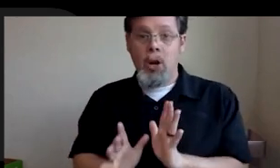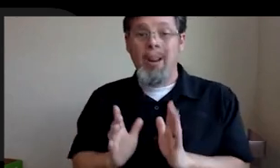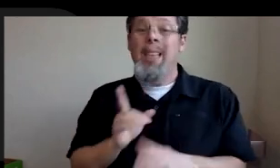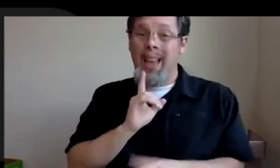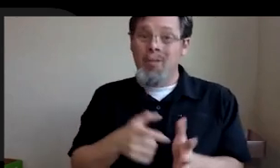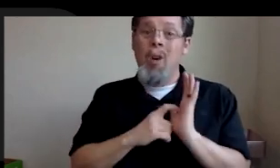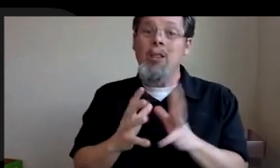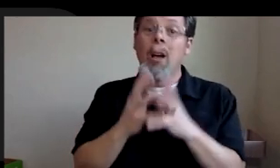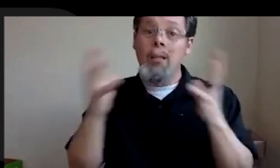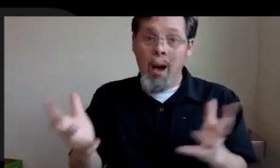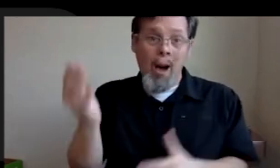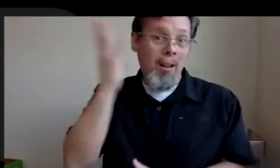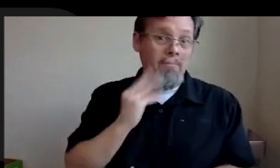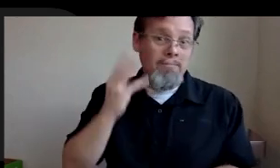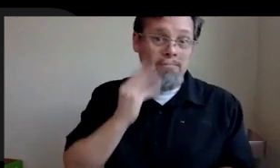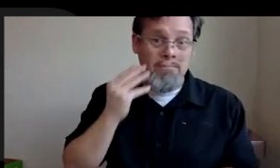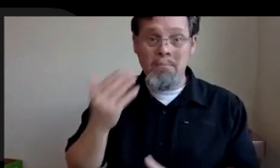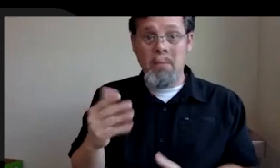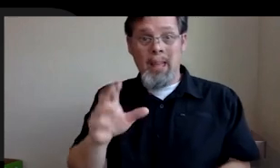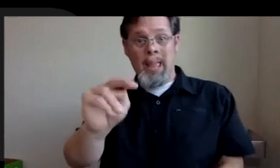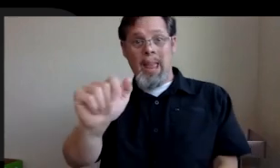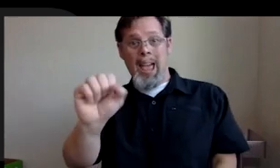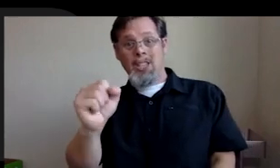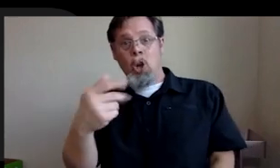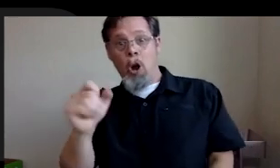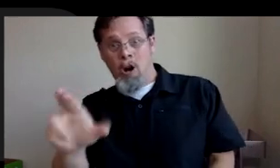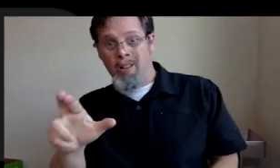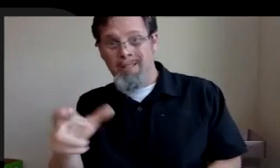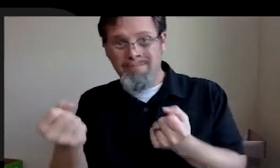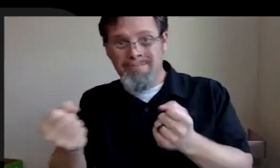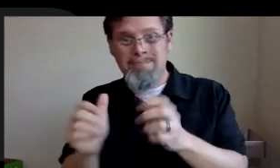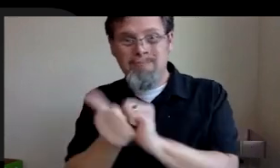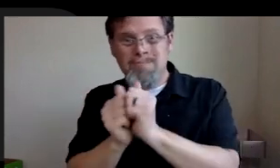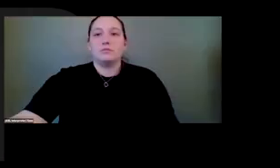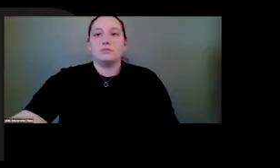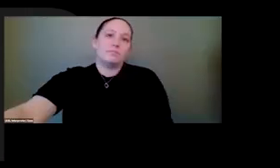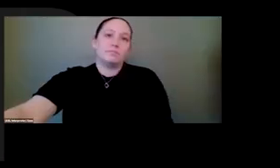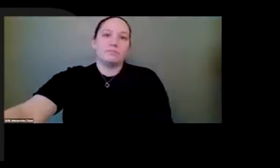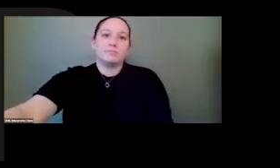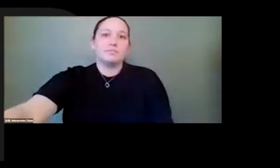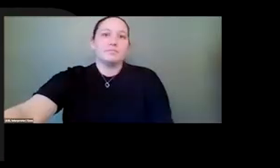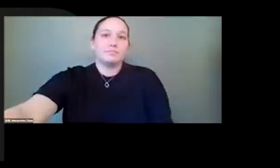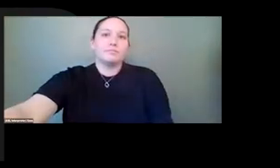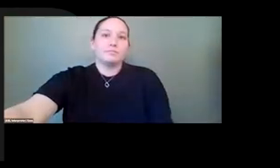knowledge. If I don't know NASCAR and I make a NASCAR game, anybody who loves NASCAR is gonna be like, what? That's not what happens when you go in